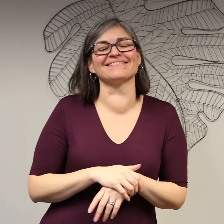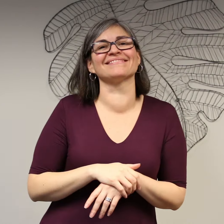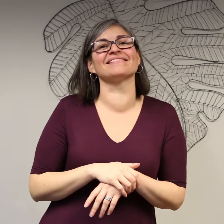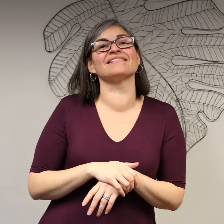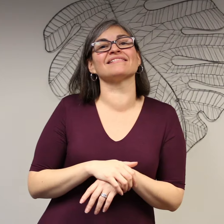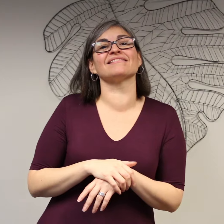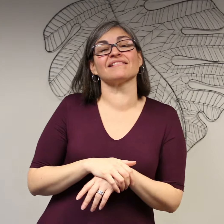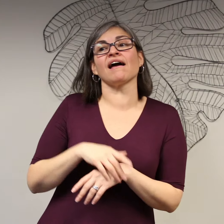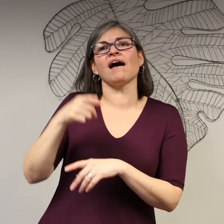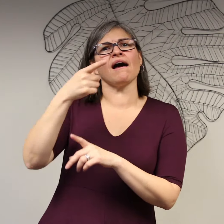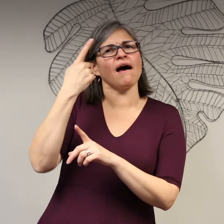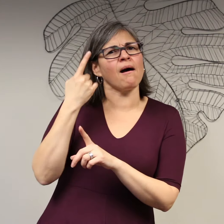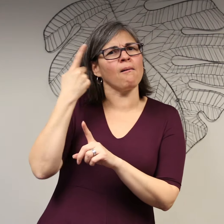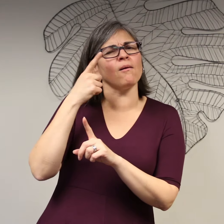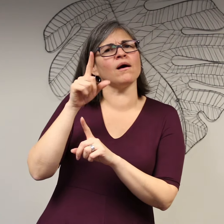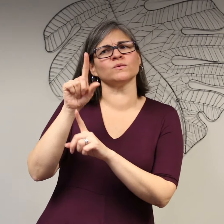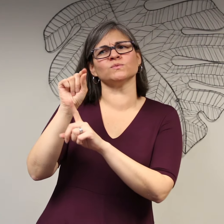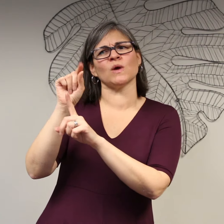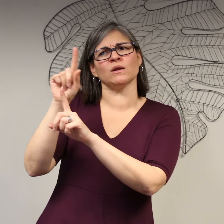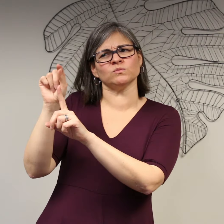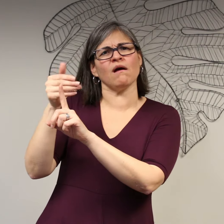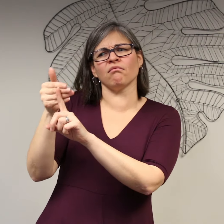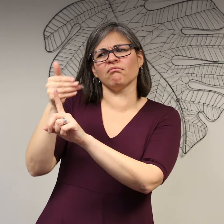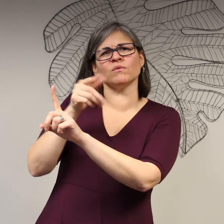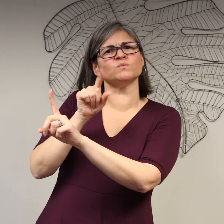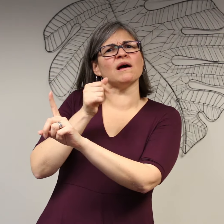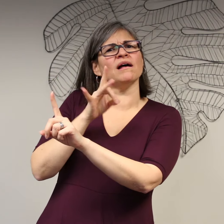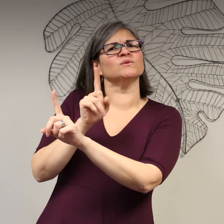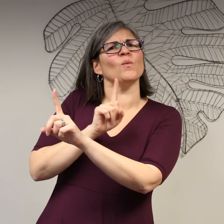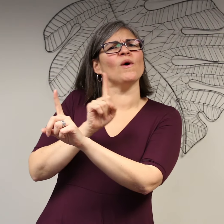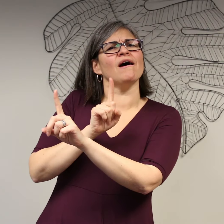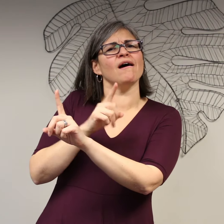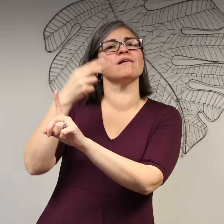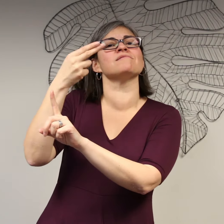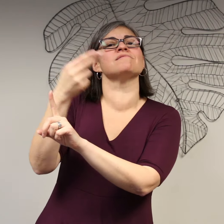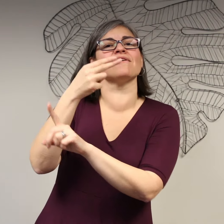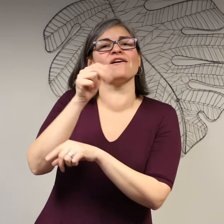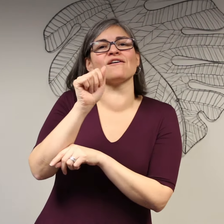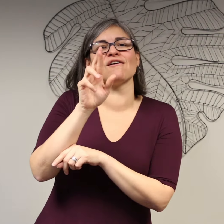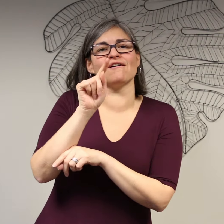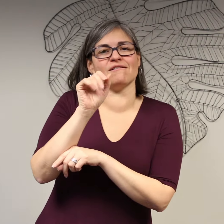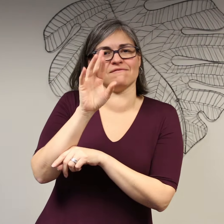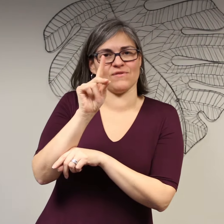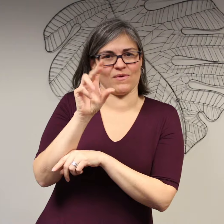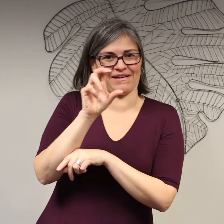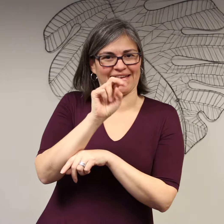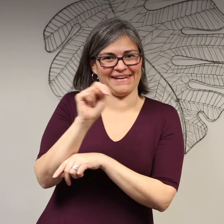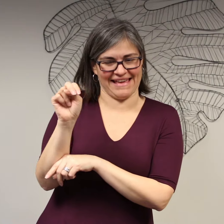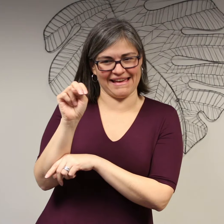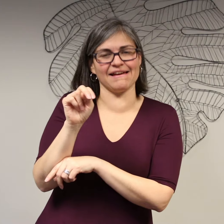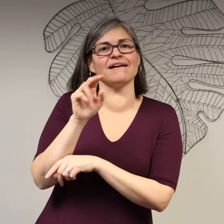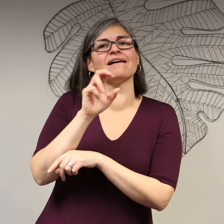Don't forget, the NAD Conference in 2018 will be in Hartford, Connecticut.